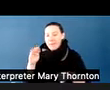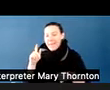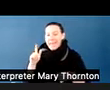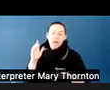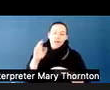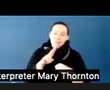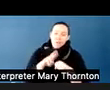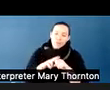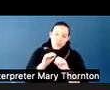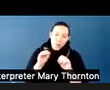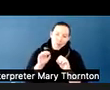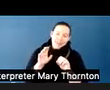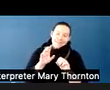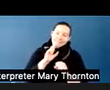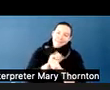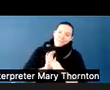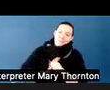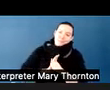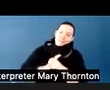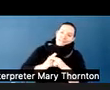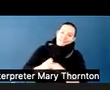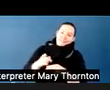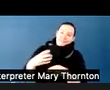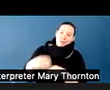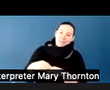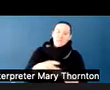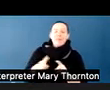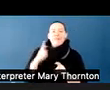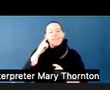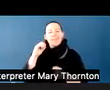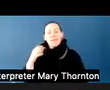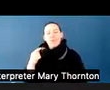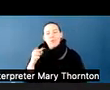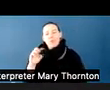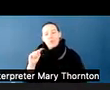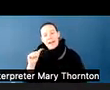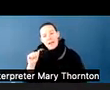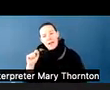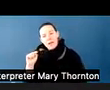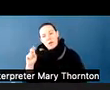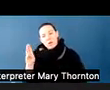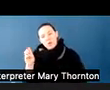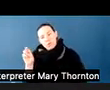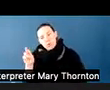Or people like Greta Thunberg, who we see in the community doing amazing things.